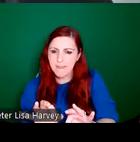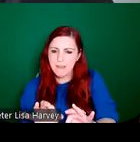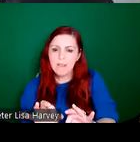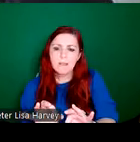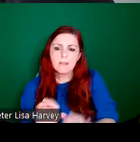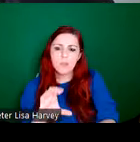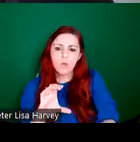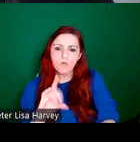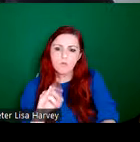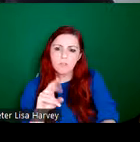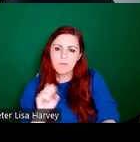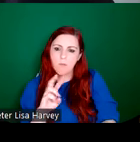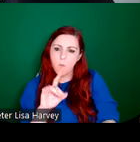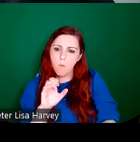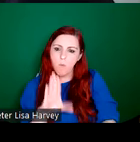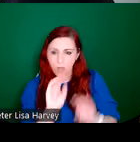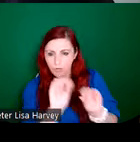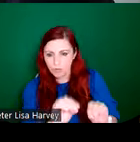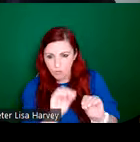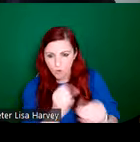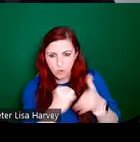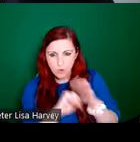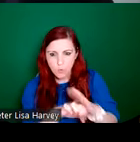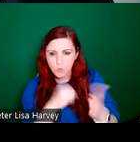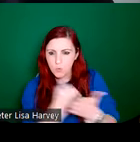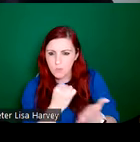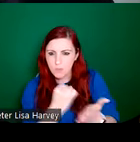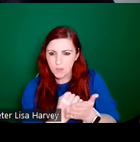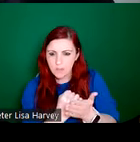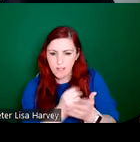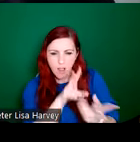instruct his students to study to make observational sketches of honeysuckle,